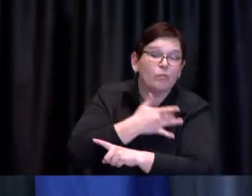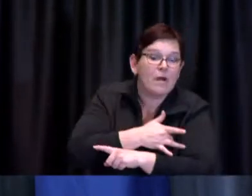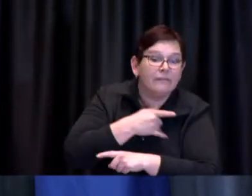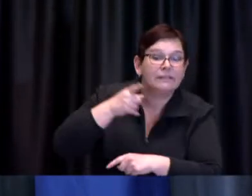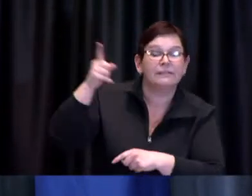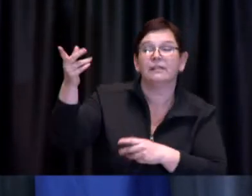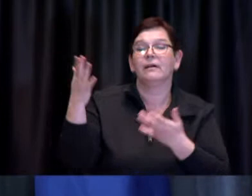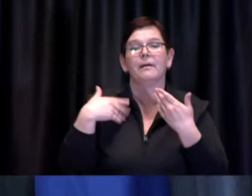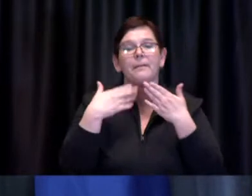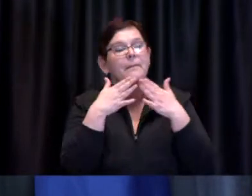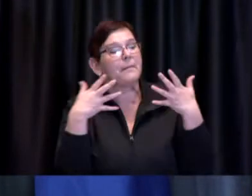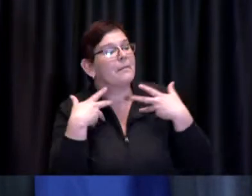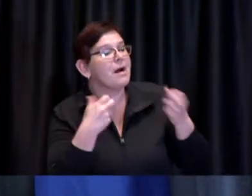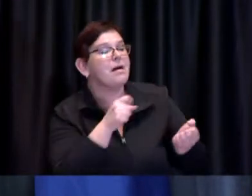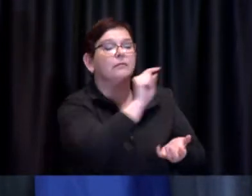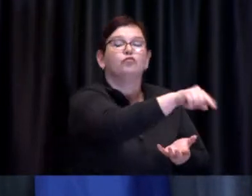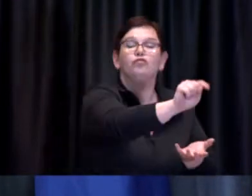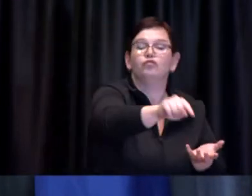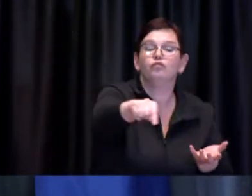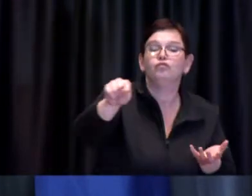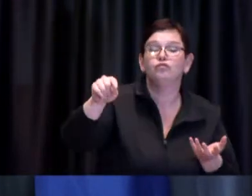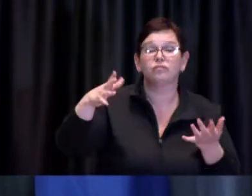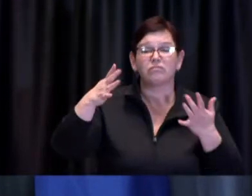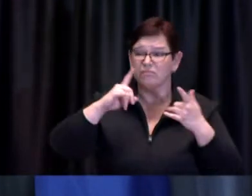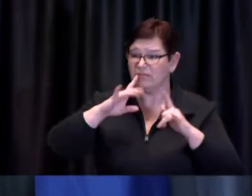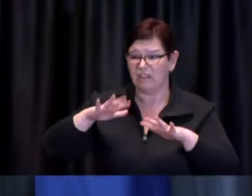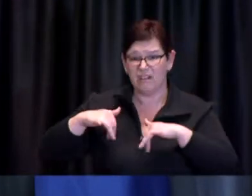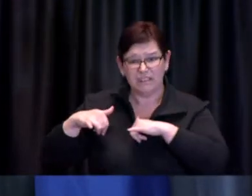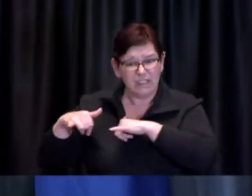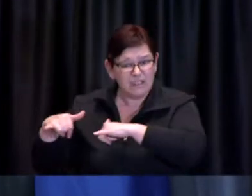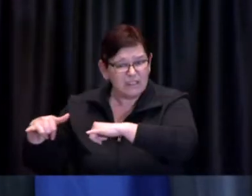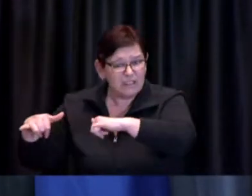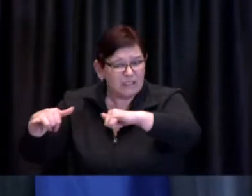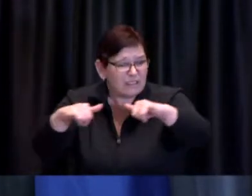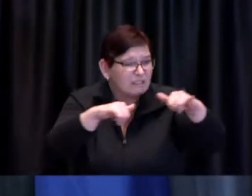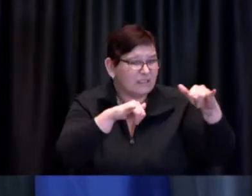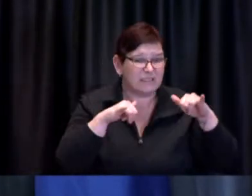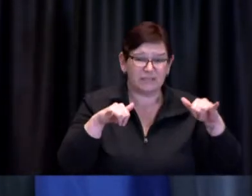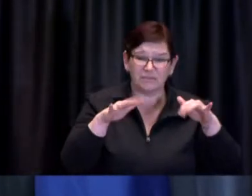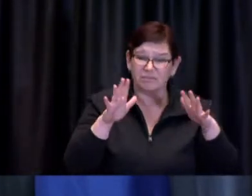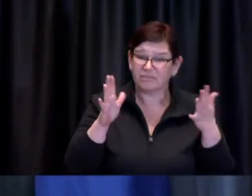around the province looking at what opportunities there are and as I've said before